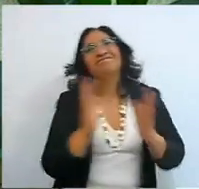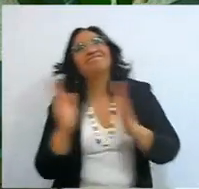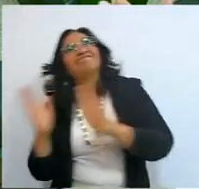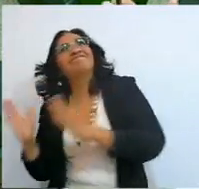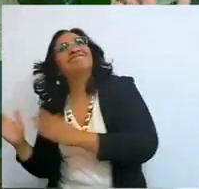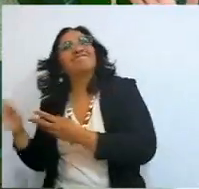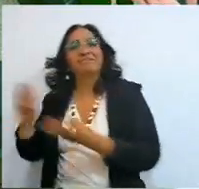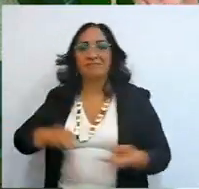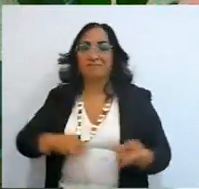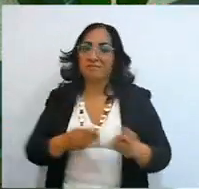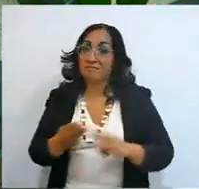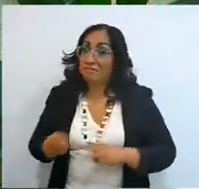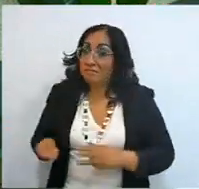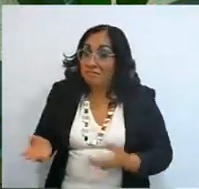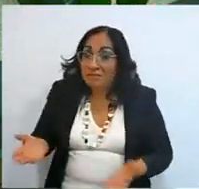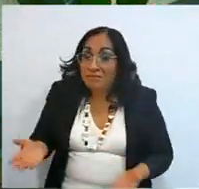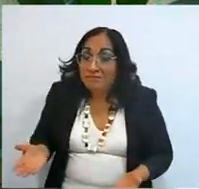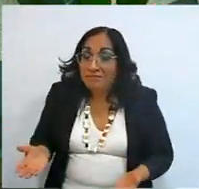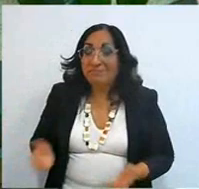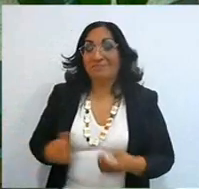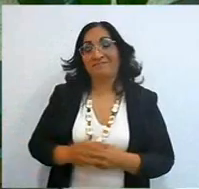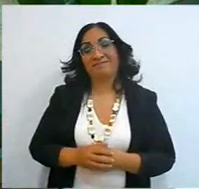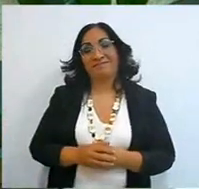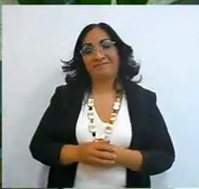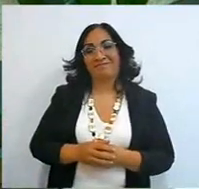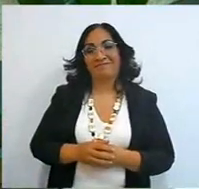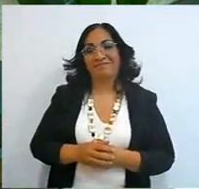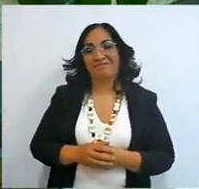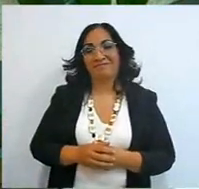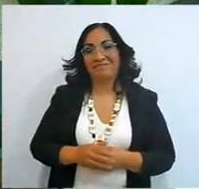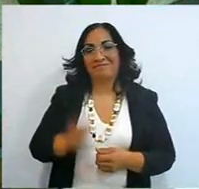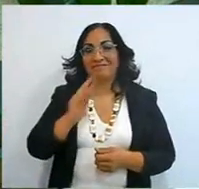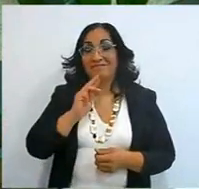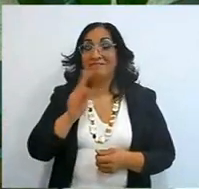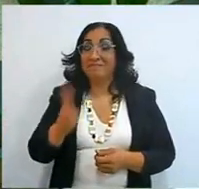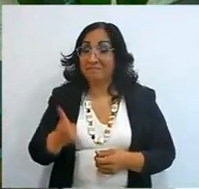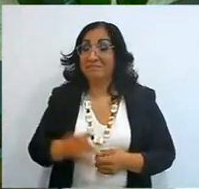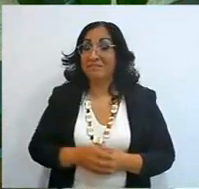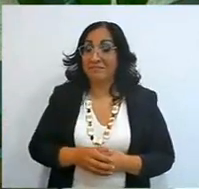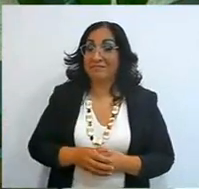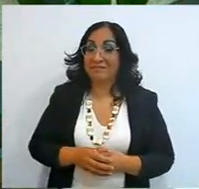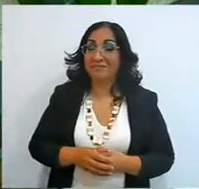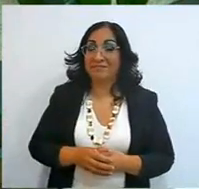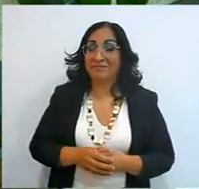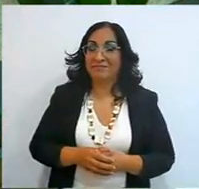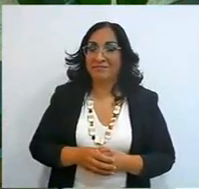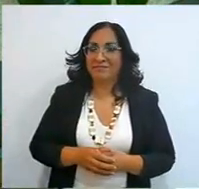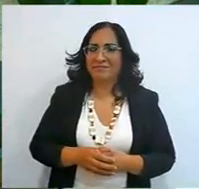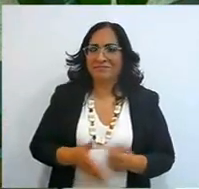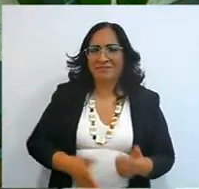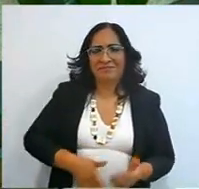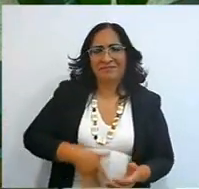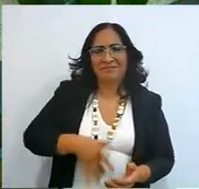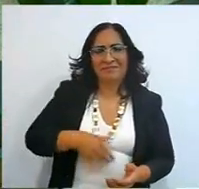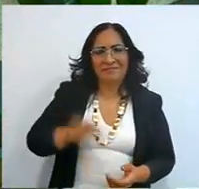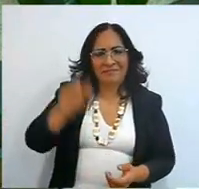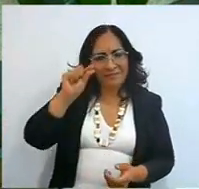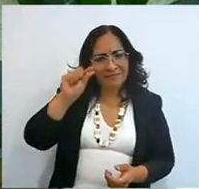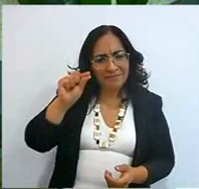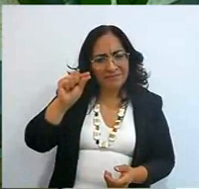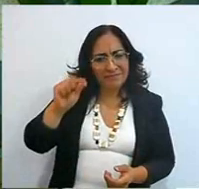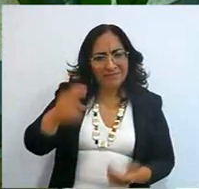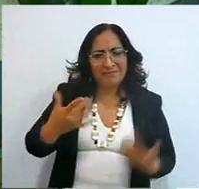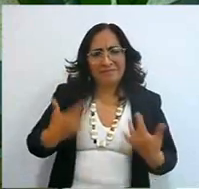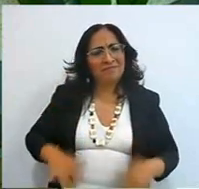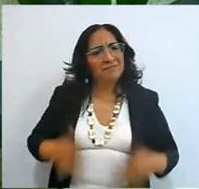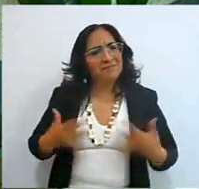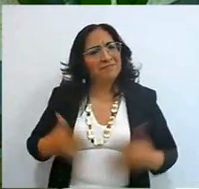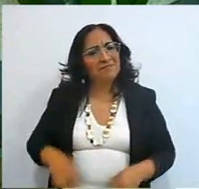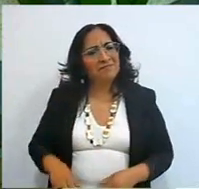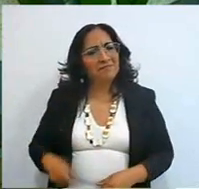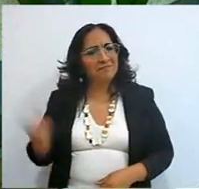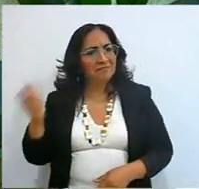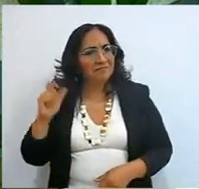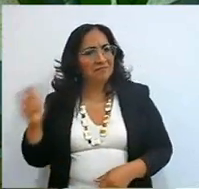as the saying goes, lazy and cooperating, better, it hurts less, it hurts less if you follow the instructions;